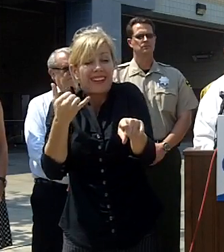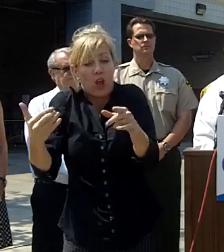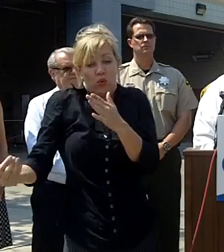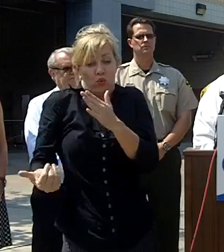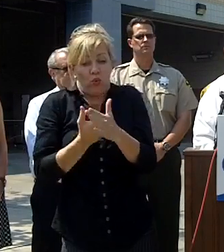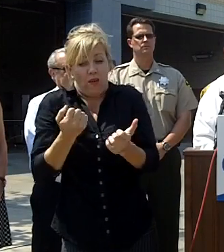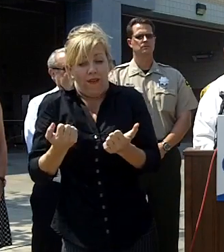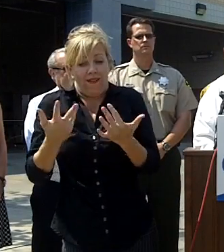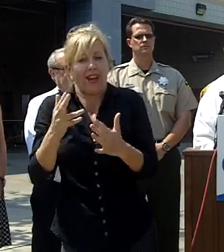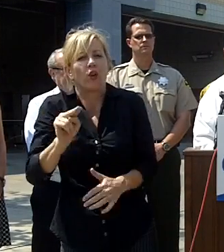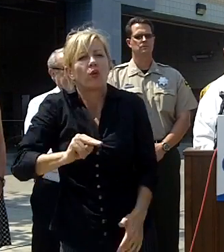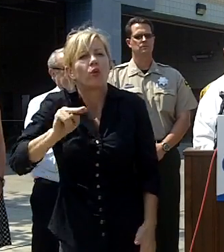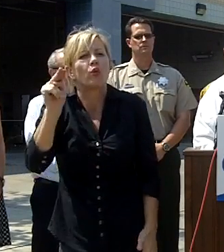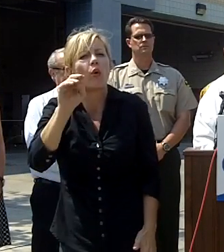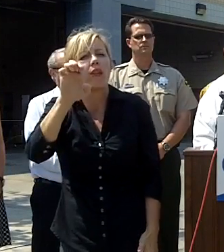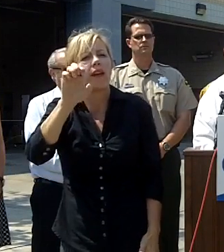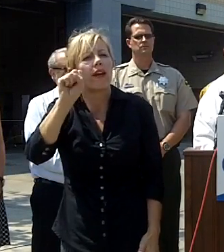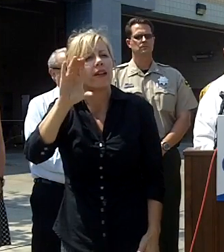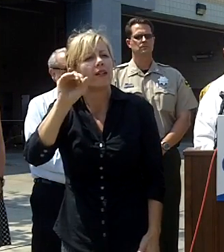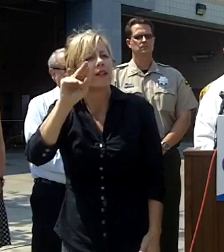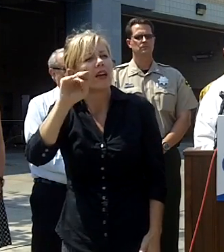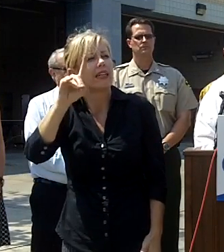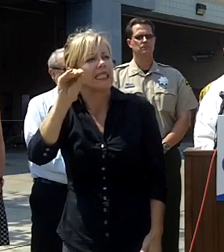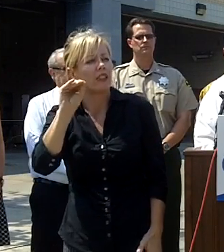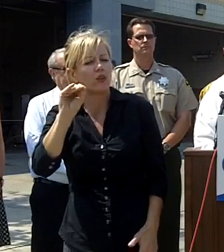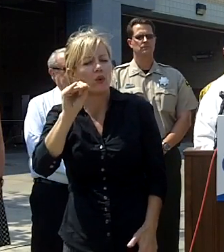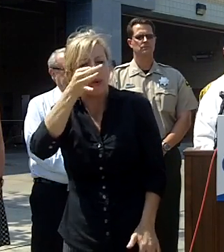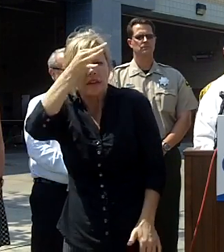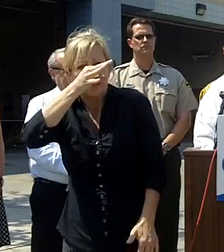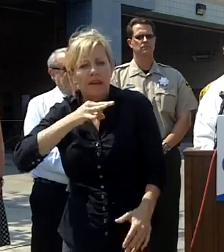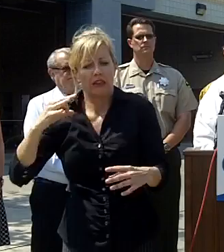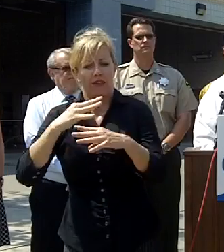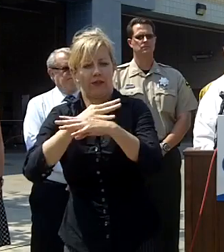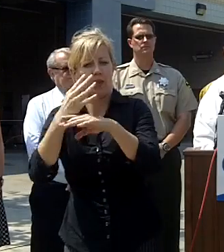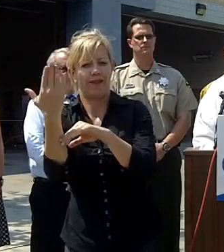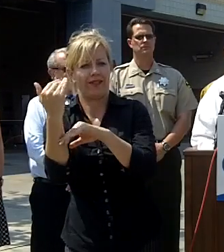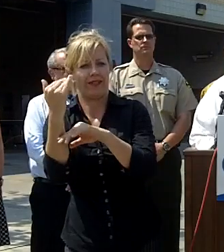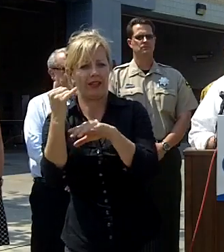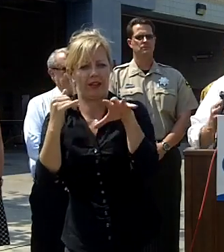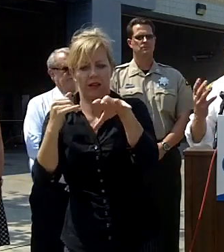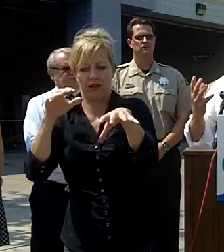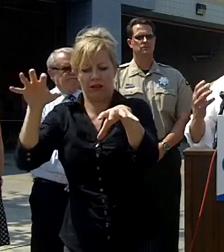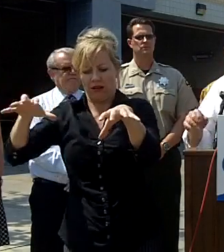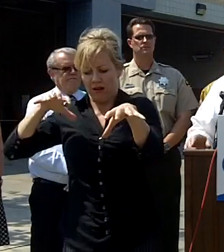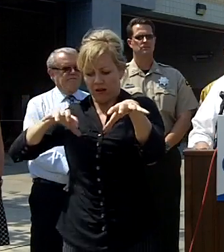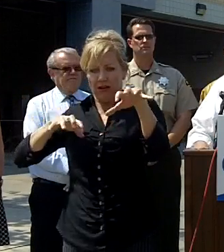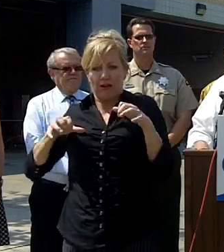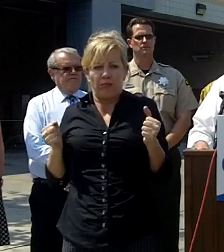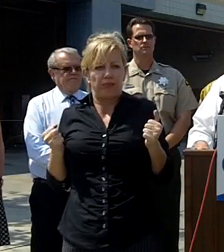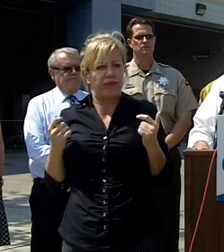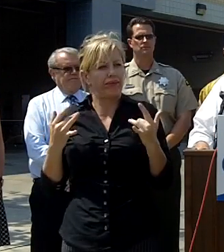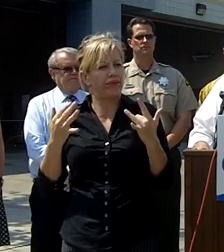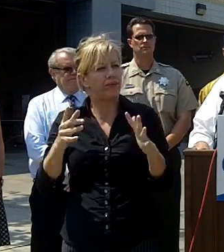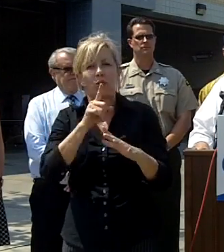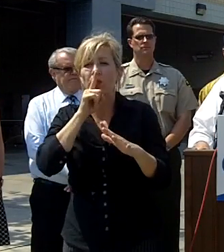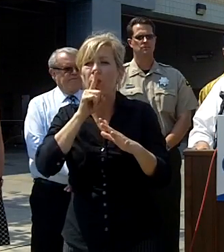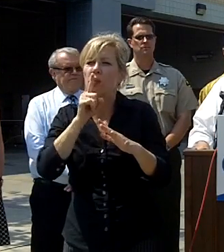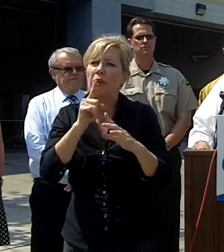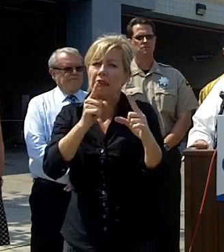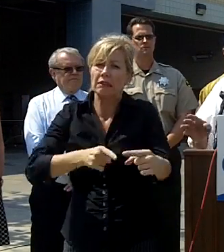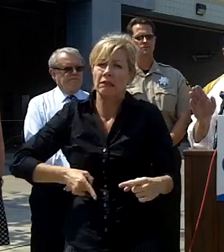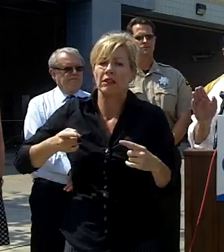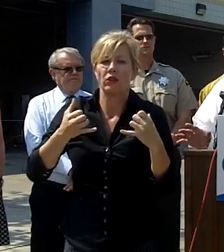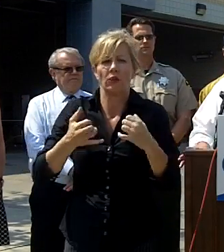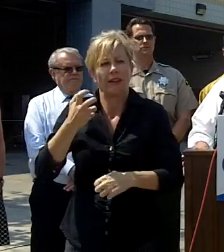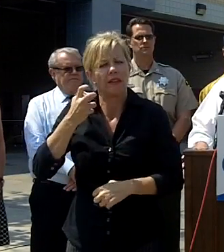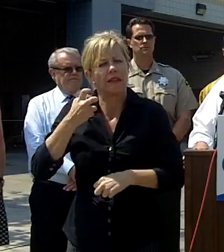along the 15 so I this is you know it's a tough day but I want to point out that the cooperation